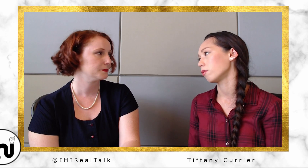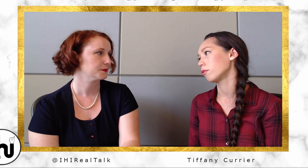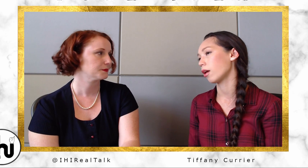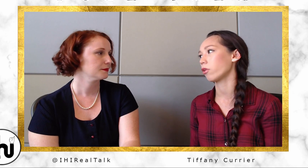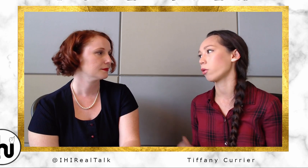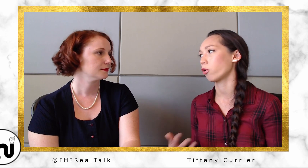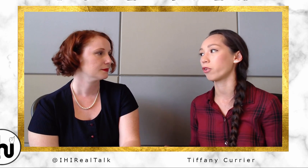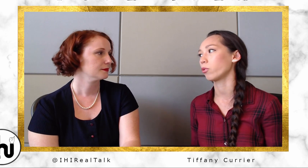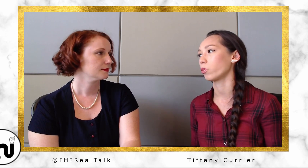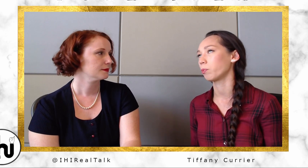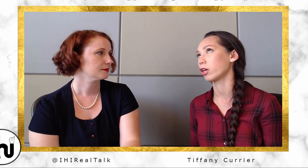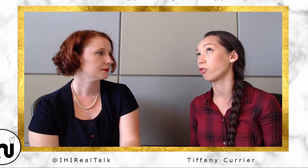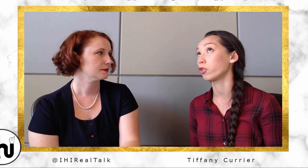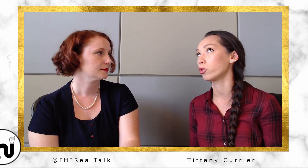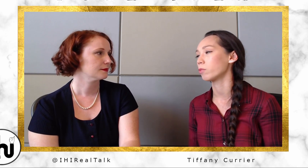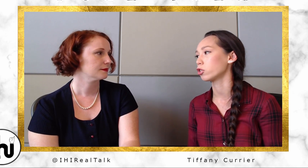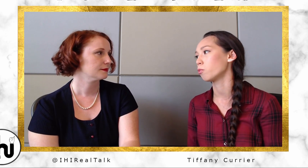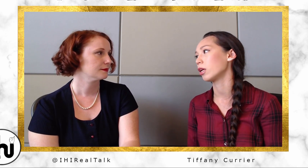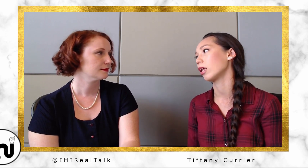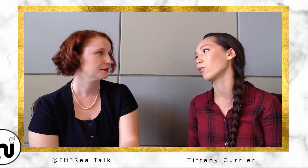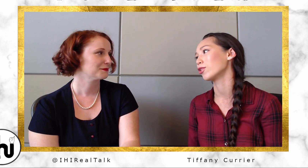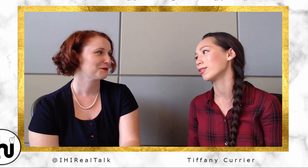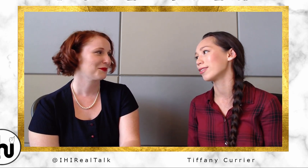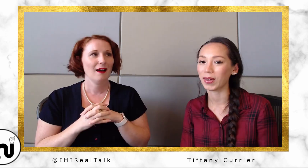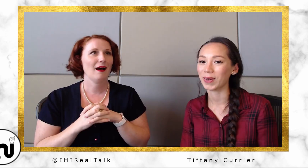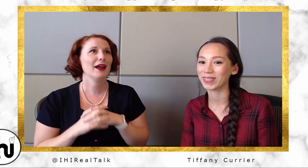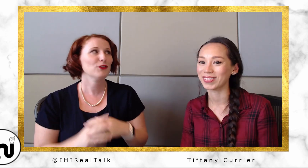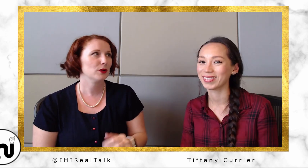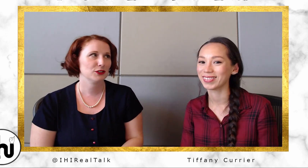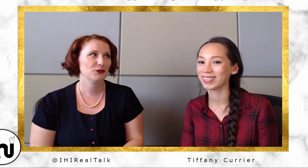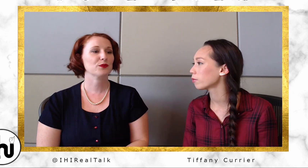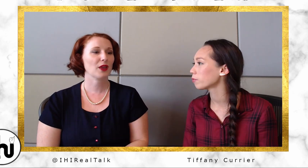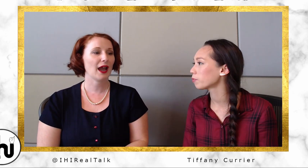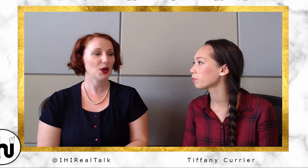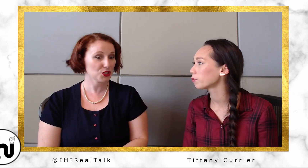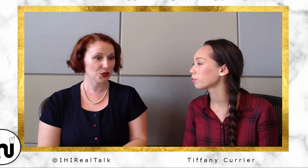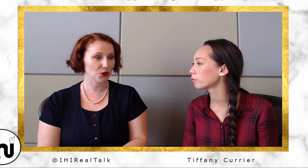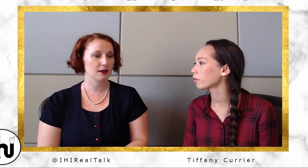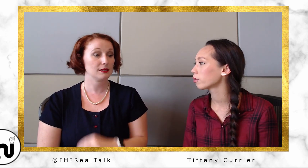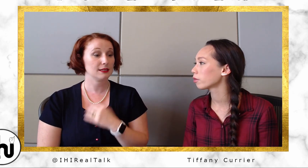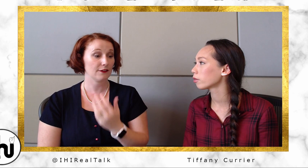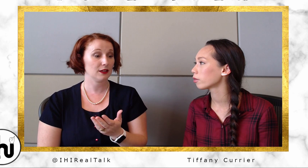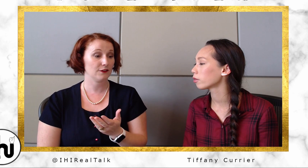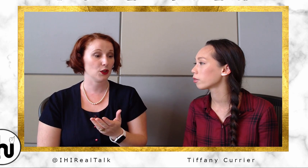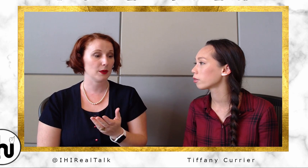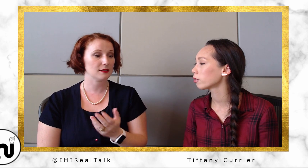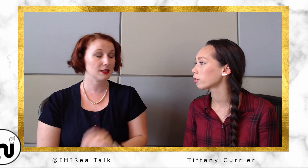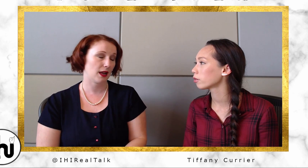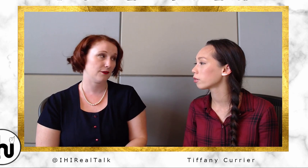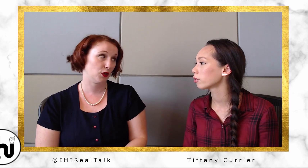Tiffany: Yeah, they were afraid we would be confused by too many languages. Desirée: I have a question for you, how do Deaf in the Philippines sign "Philippines?"